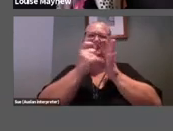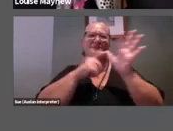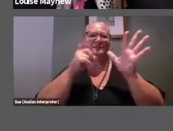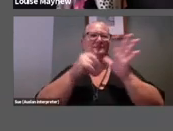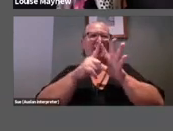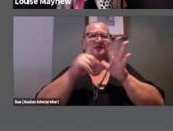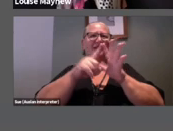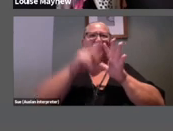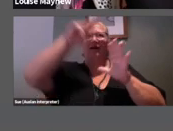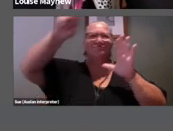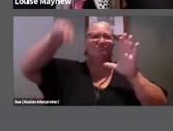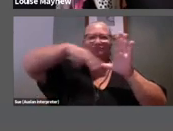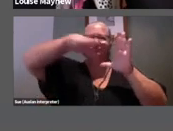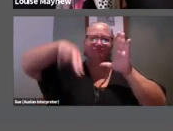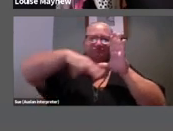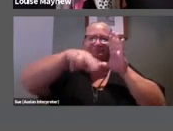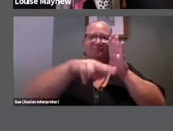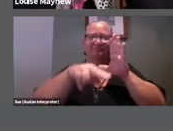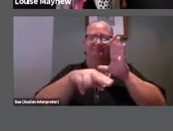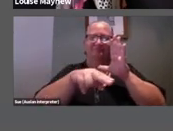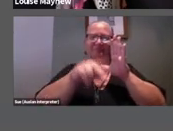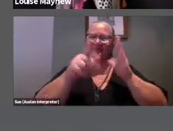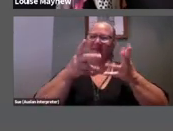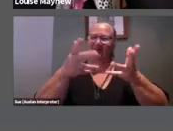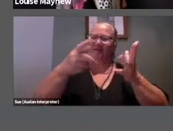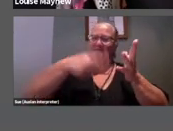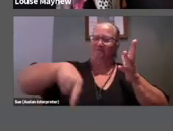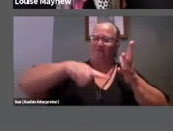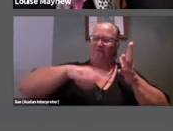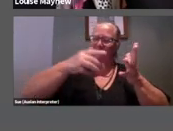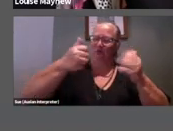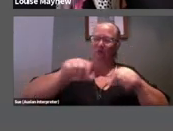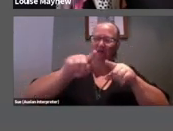It asks or allows us to use the playground equipment or the